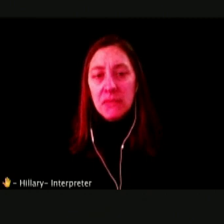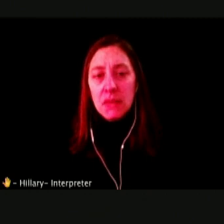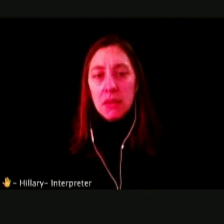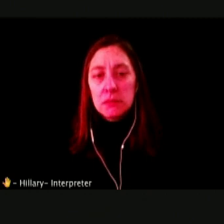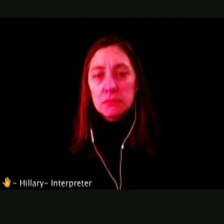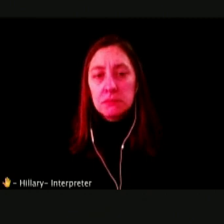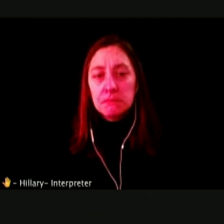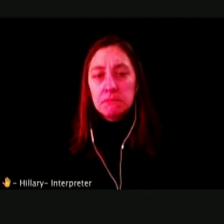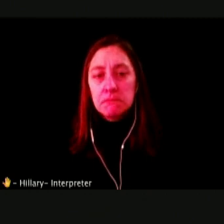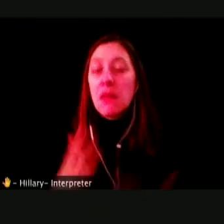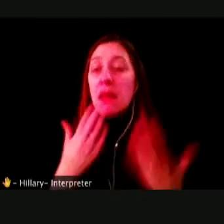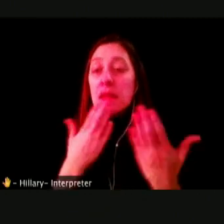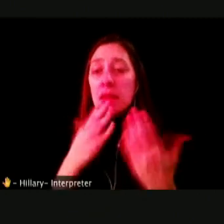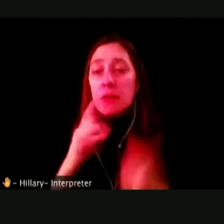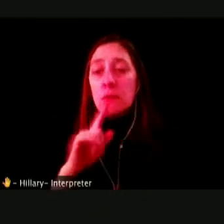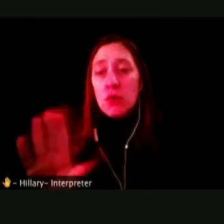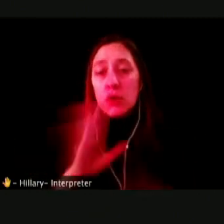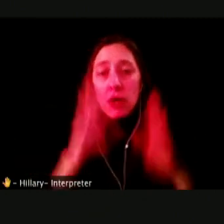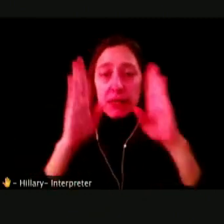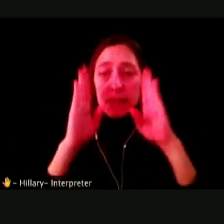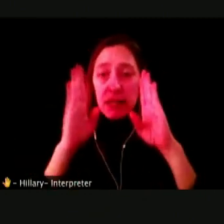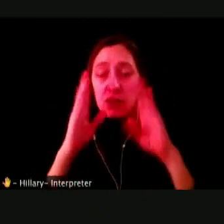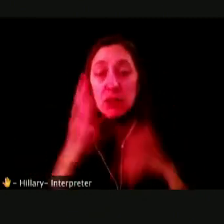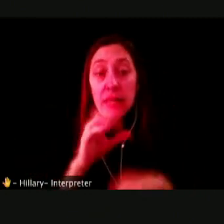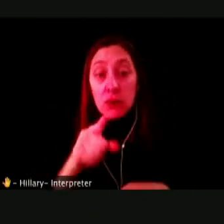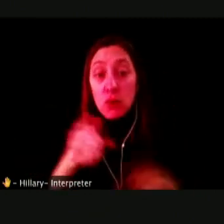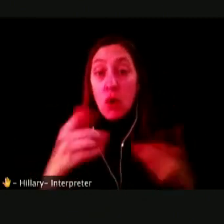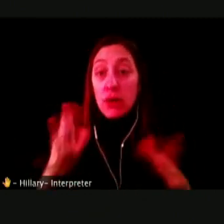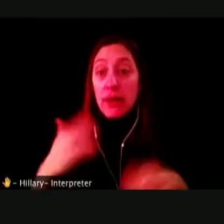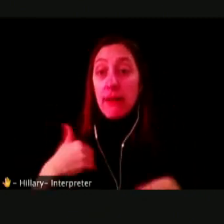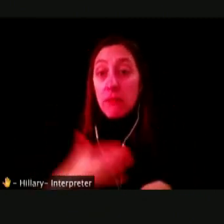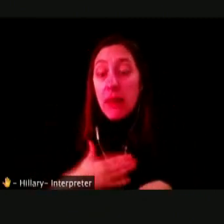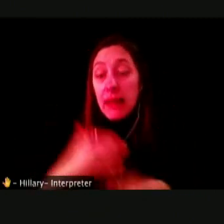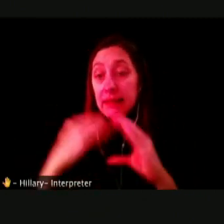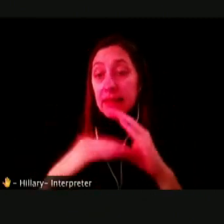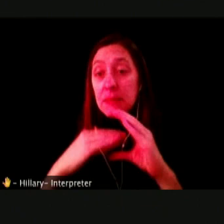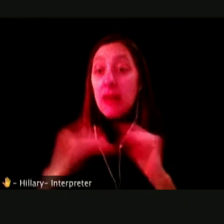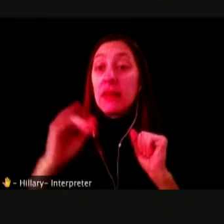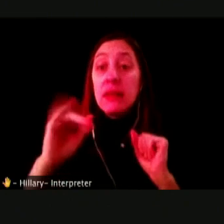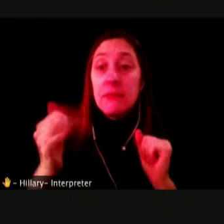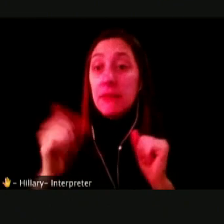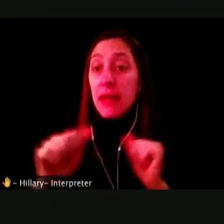AND THANK YOU FOR YOUR ATTENTION AND HERE YOU HAVE MY EMAIL IN CASE YOU HAVE QUESTIONS LATER ON.